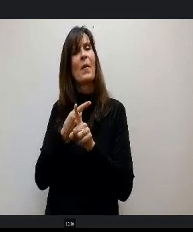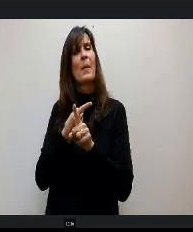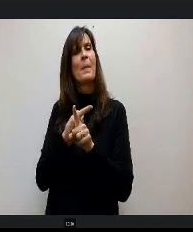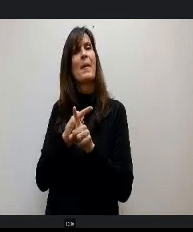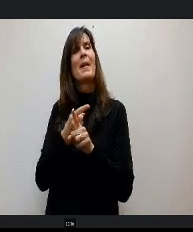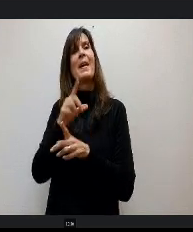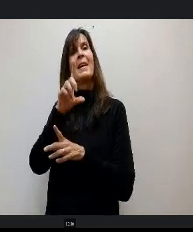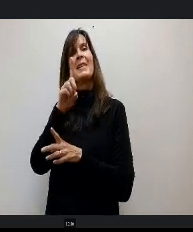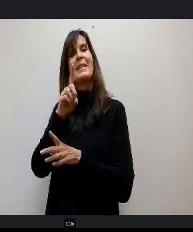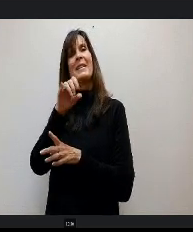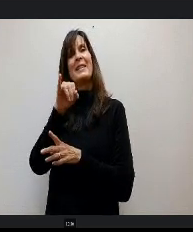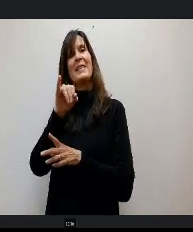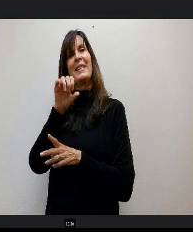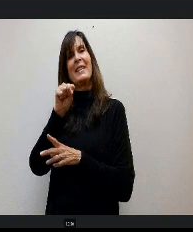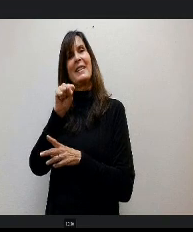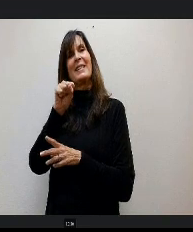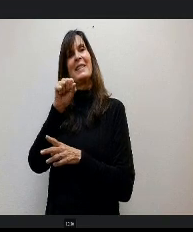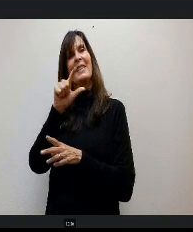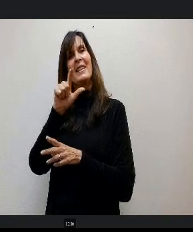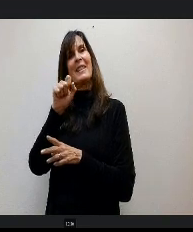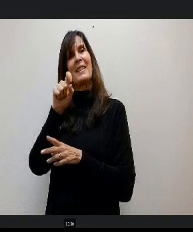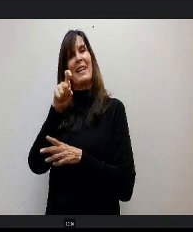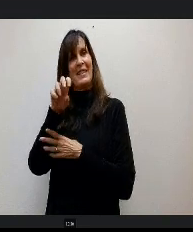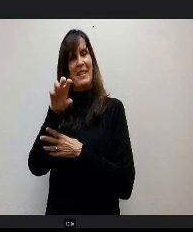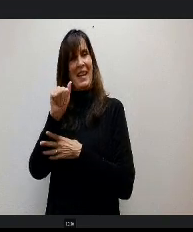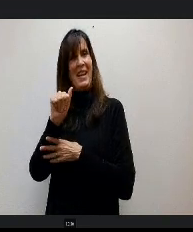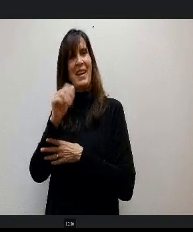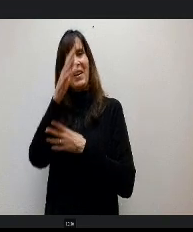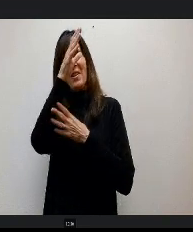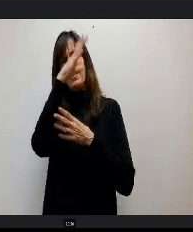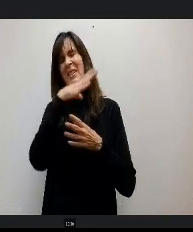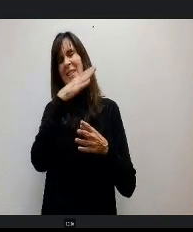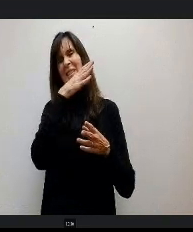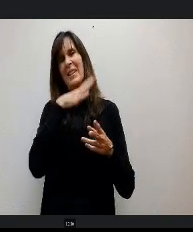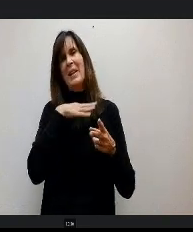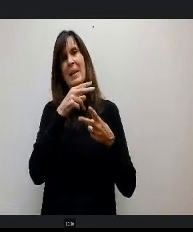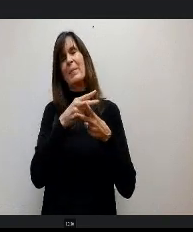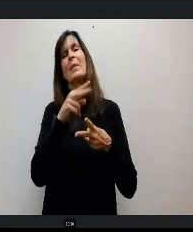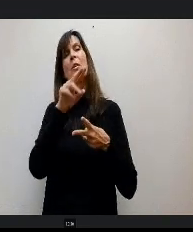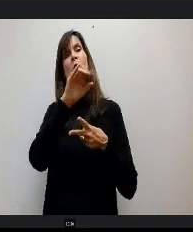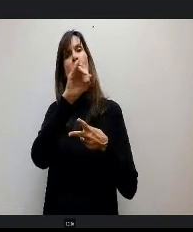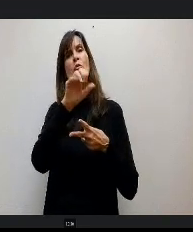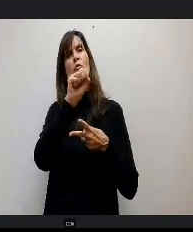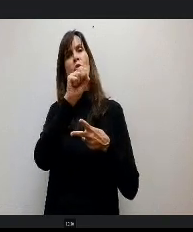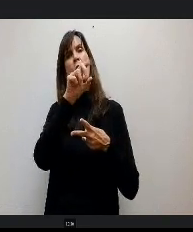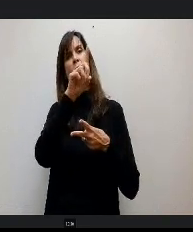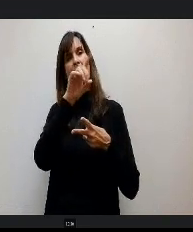Dyslexia trainers, Jody, Champagne and Kim Fitzpatrick, two of only six or seven trainers in